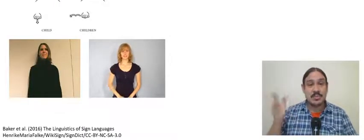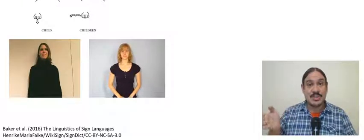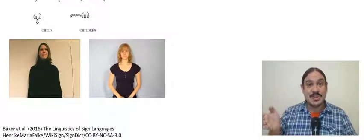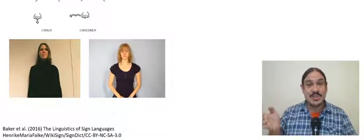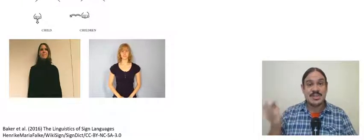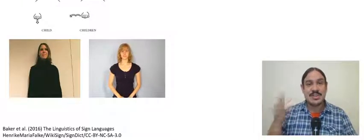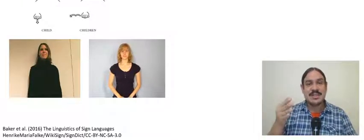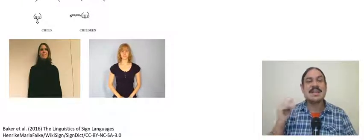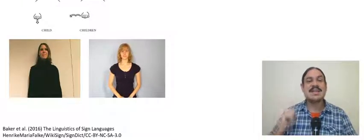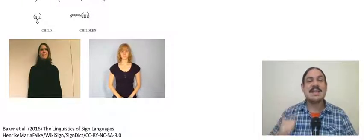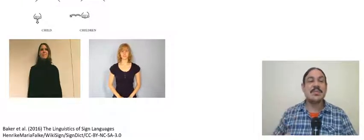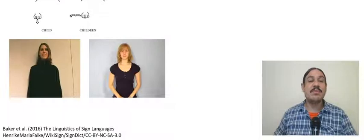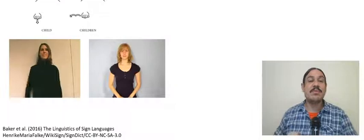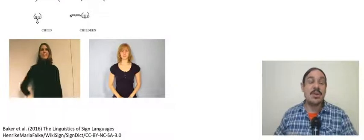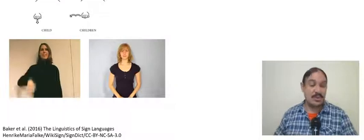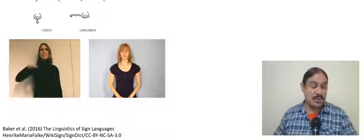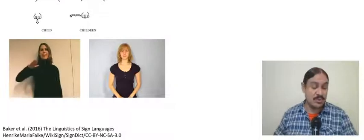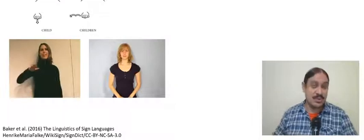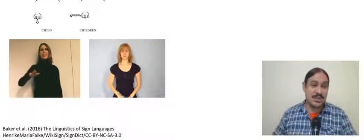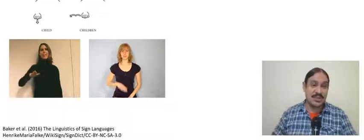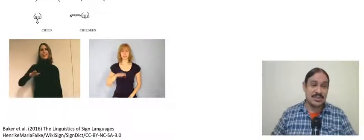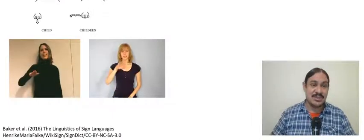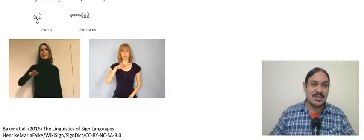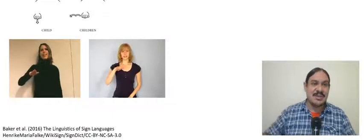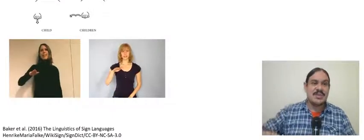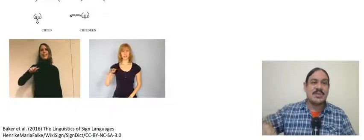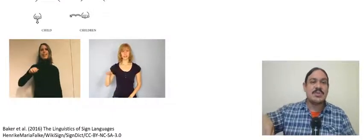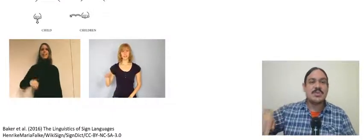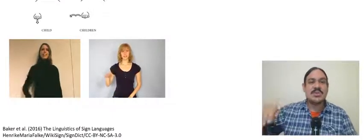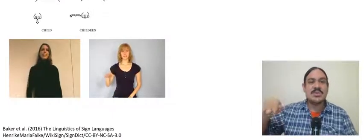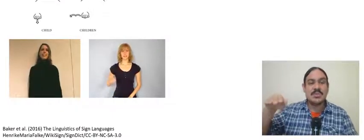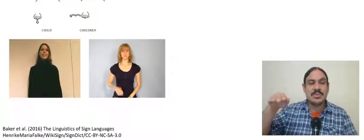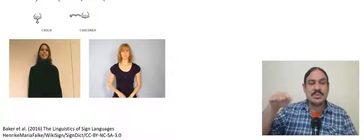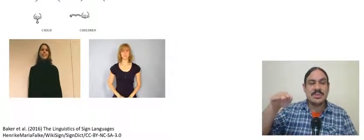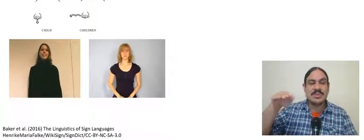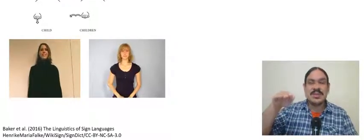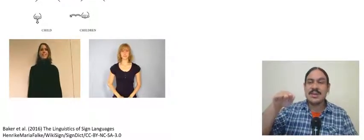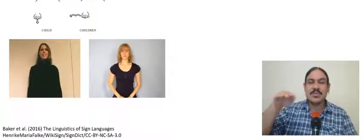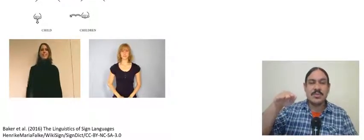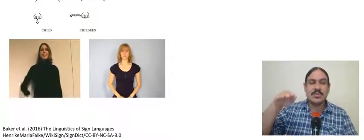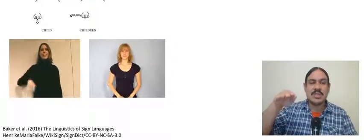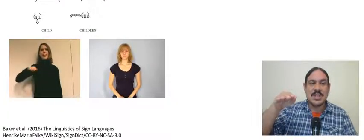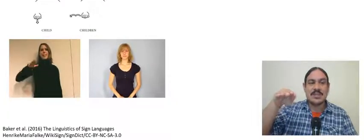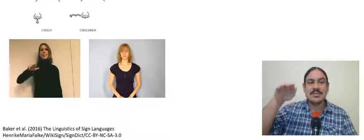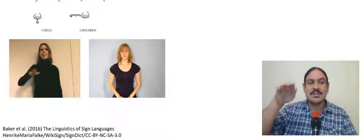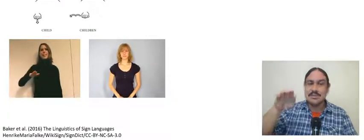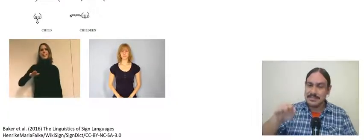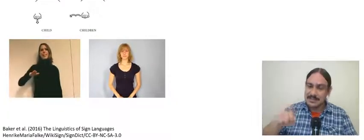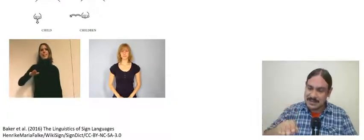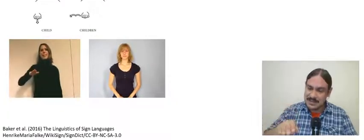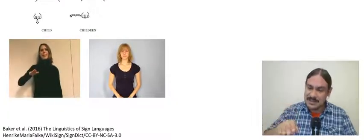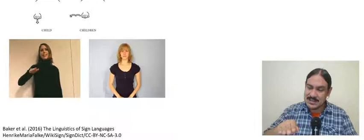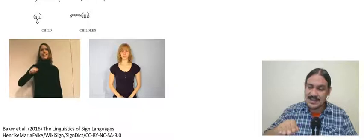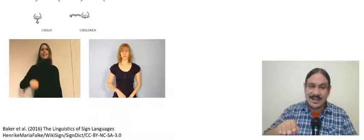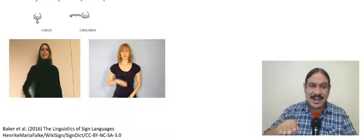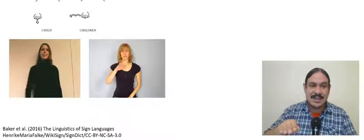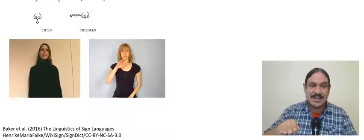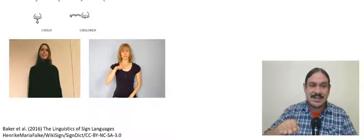for 'children' has less of a drop in the hand is as likely less of